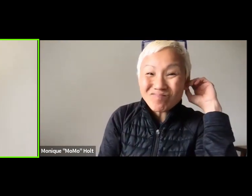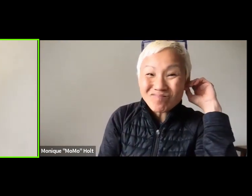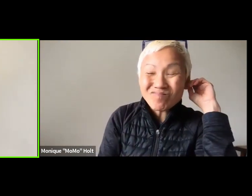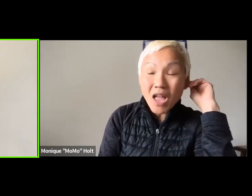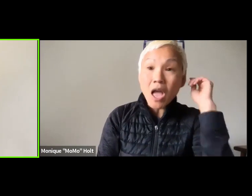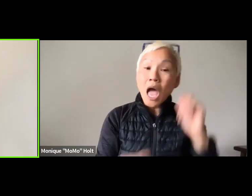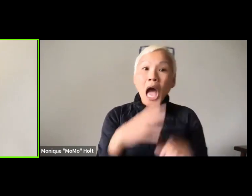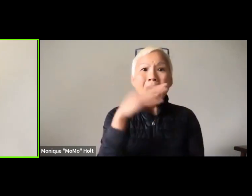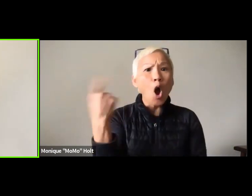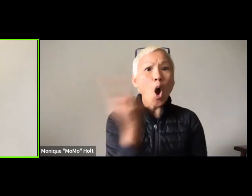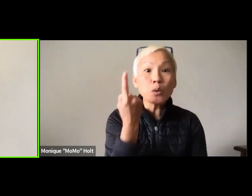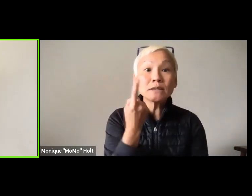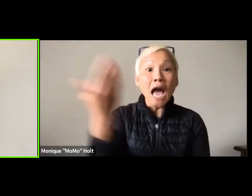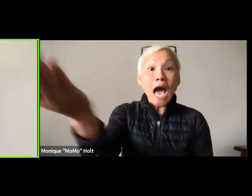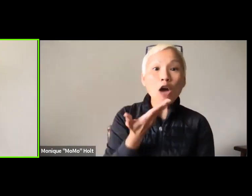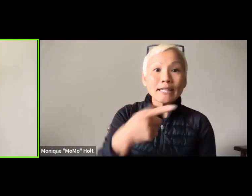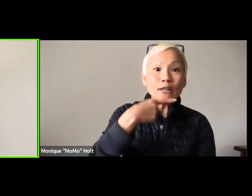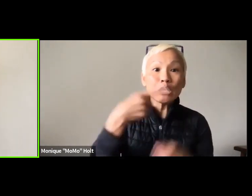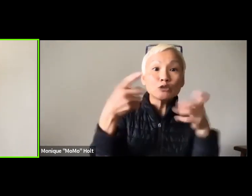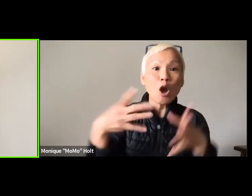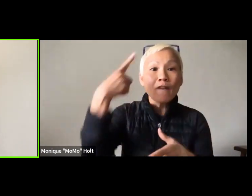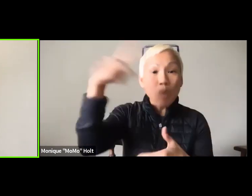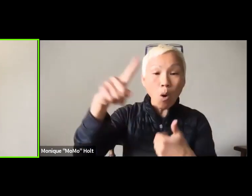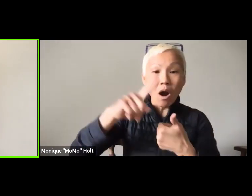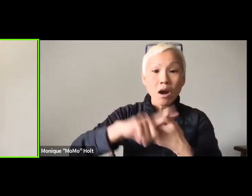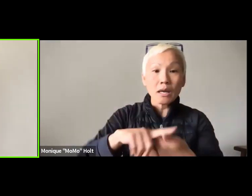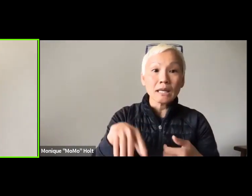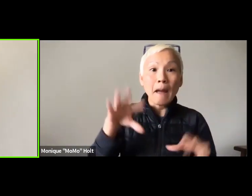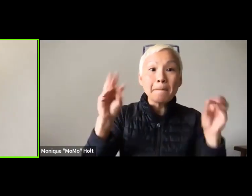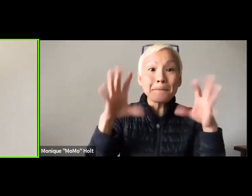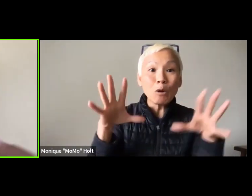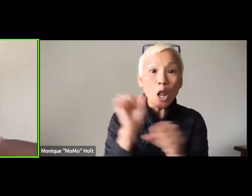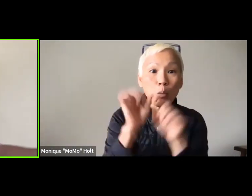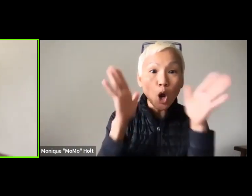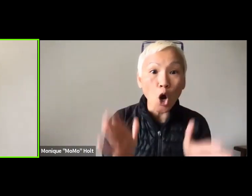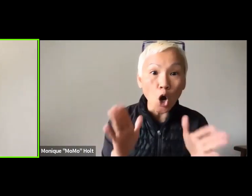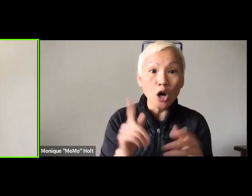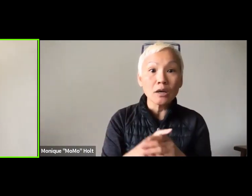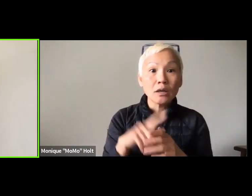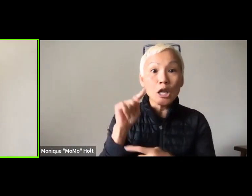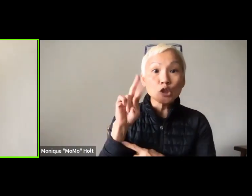That's what they said to me. So I always hire hearing directors,